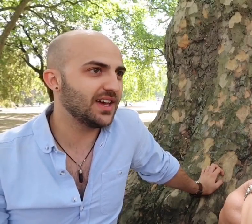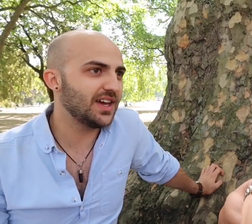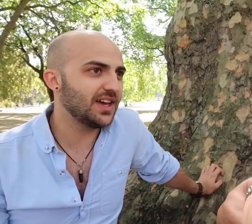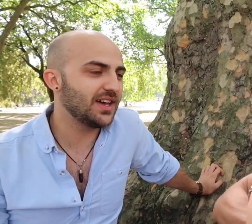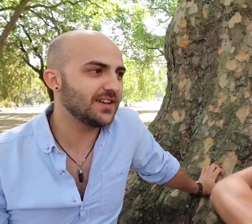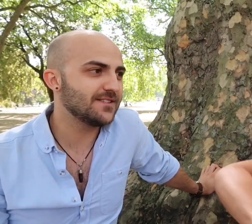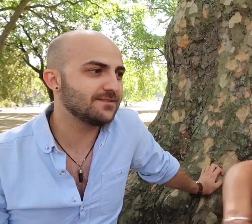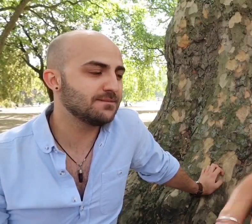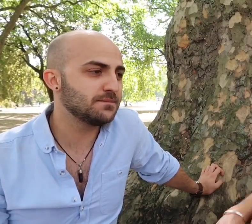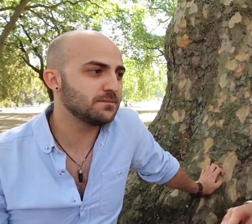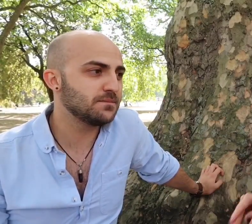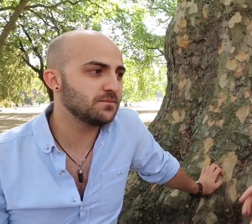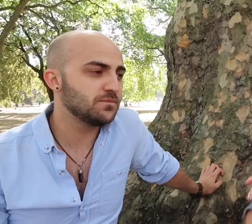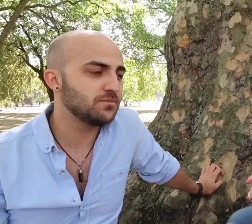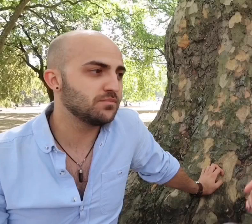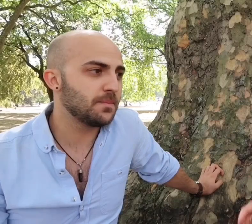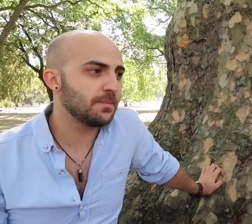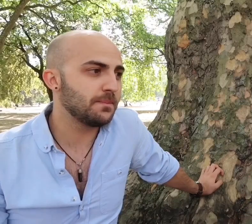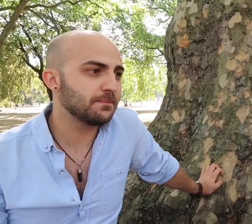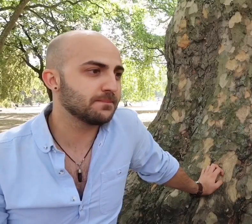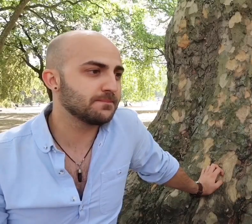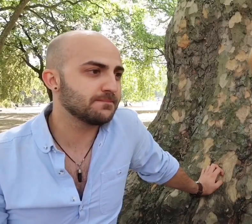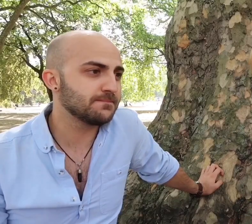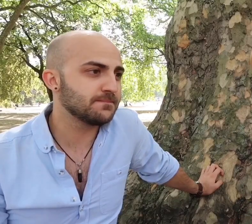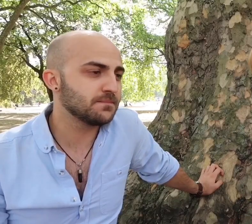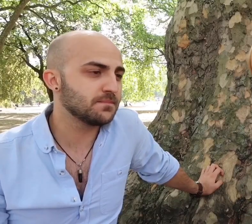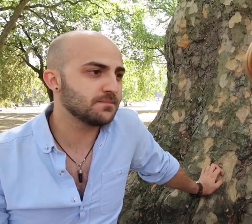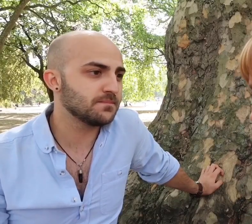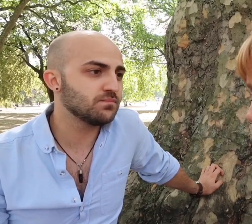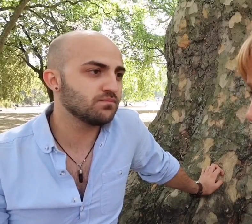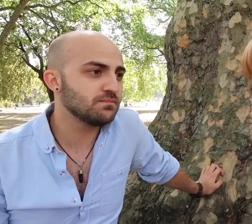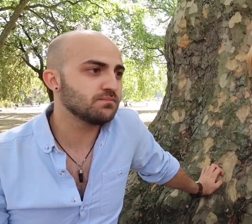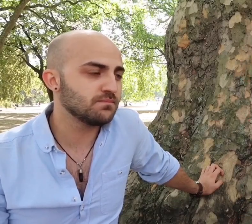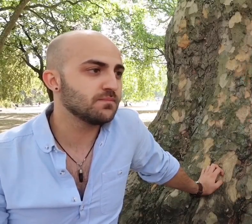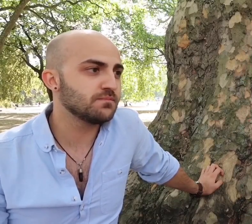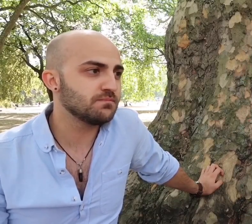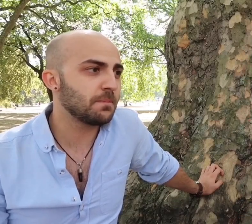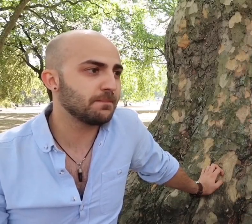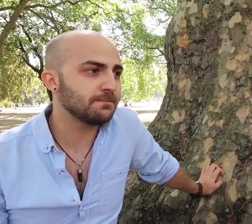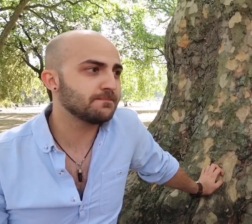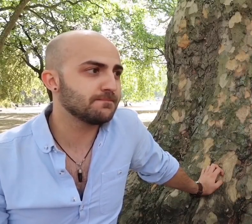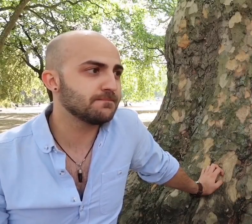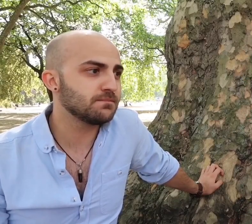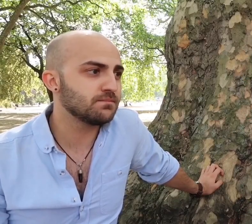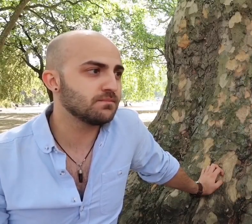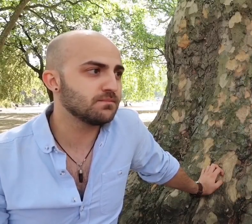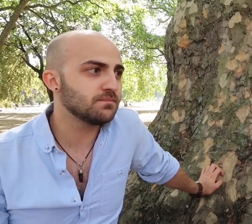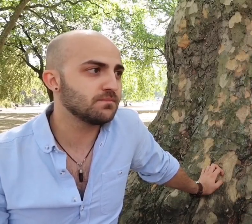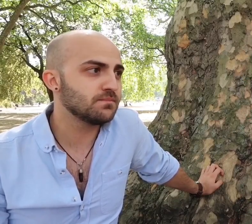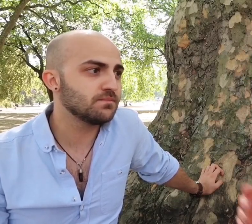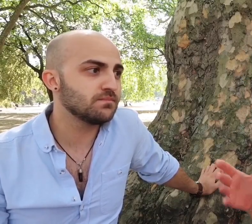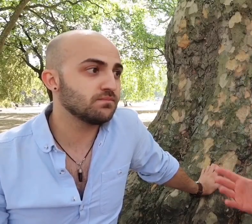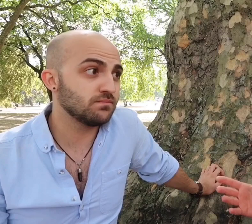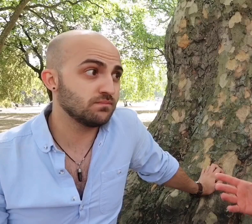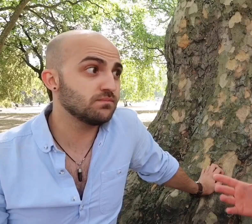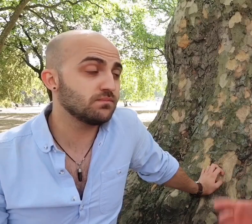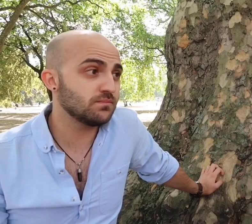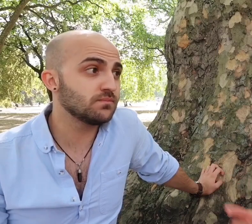is... well it's called British sign language I guess for a reason does sign language vary throughout the world as other